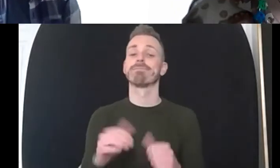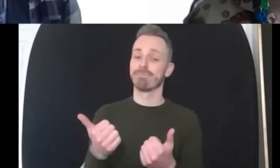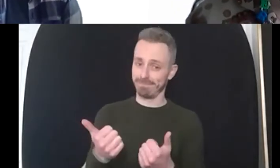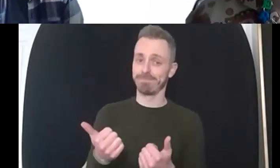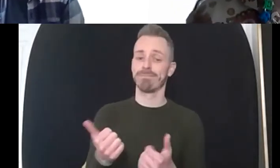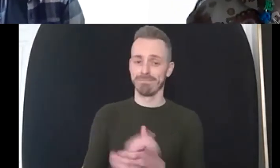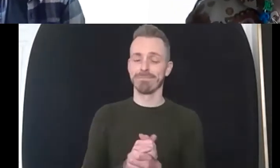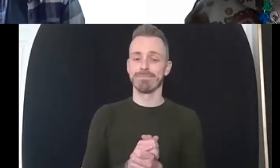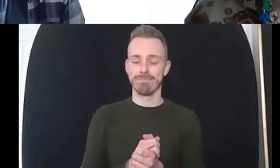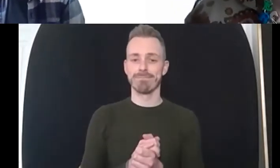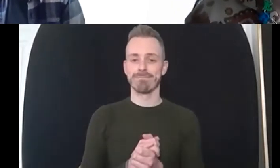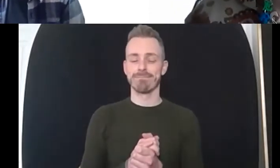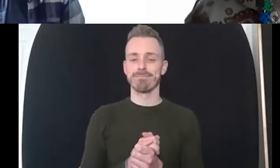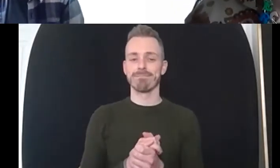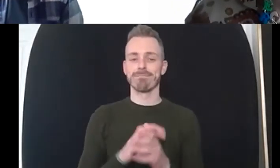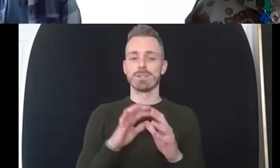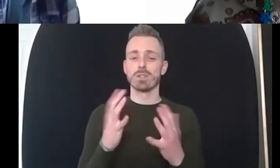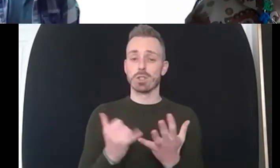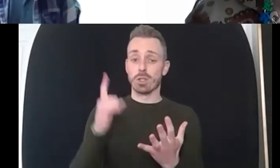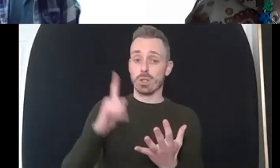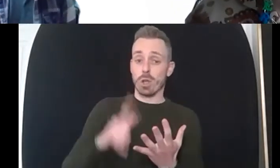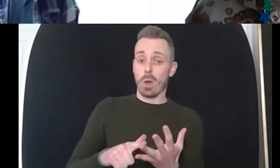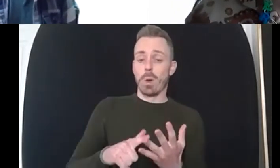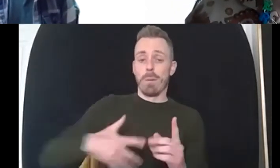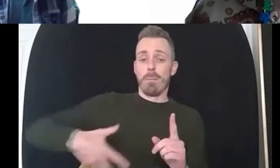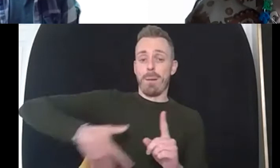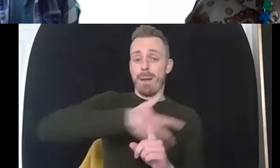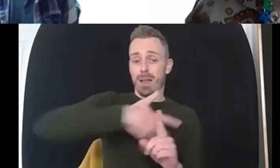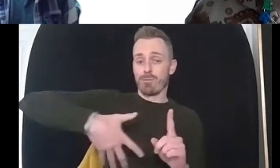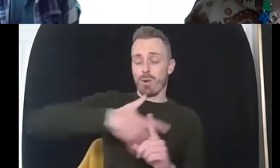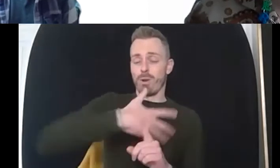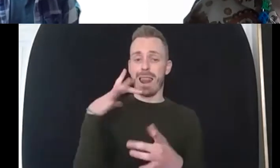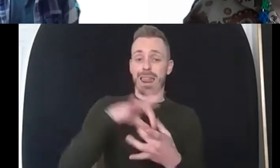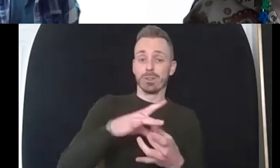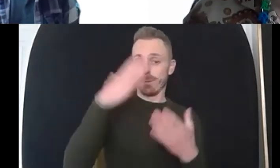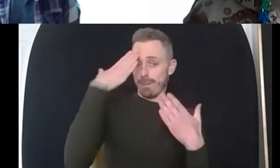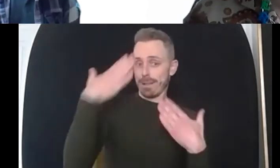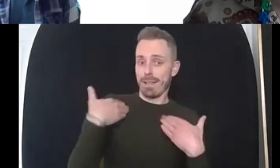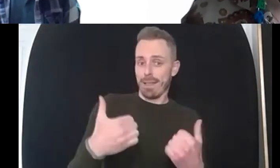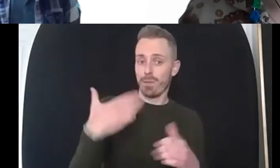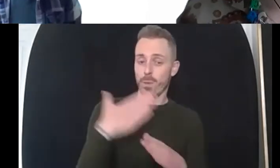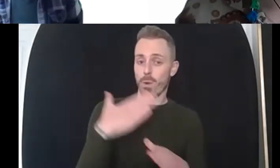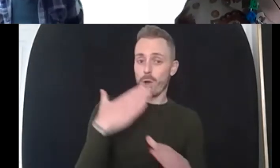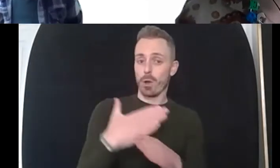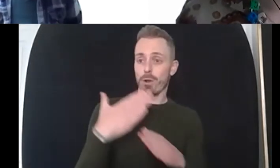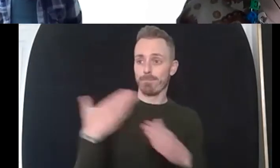uh i think my background in terms of working in mental health um i suppose starts with